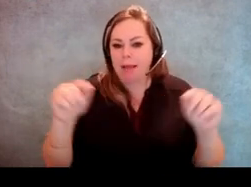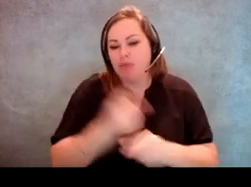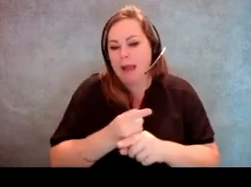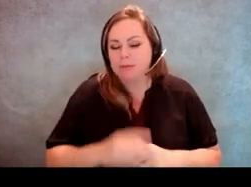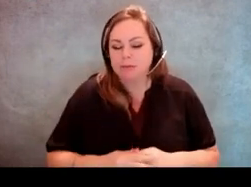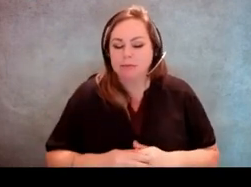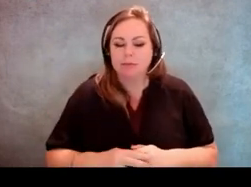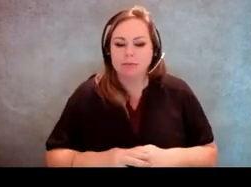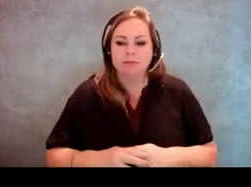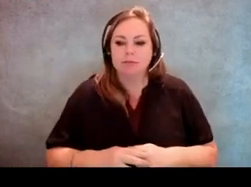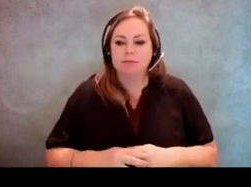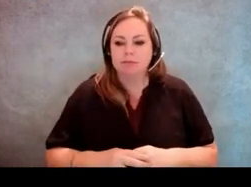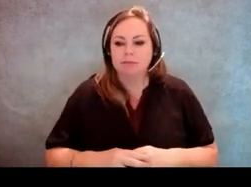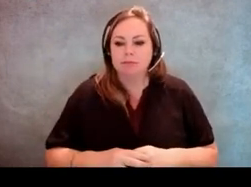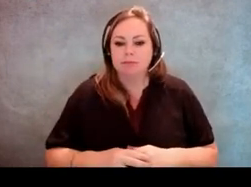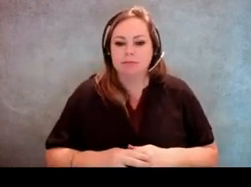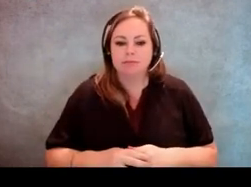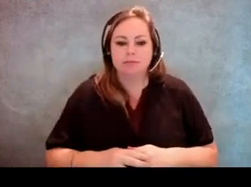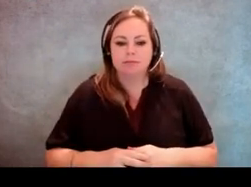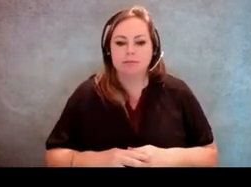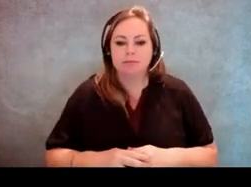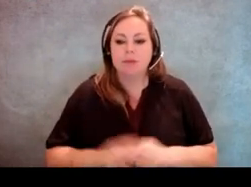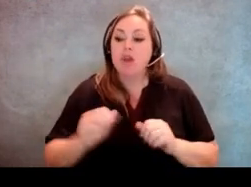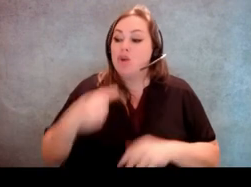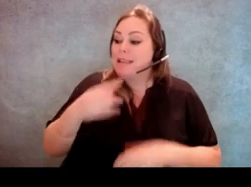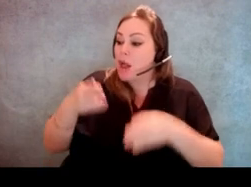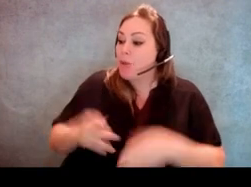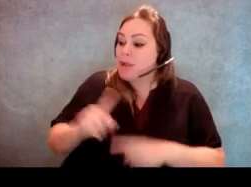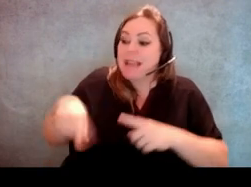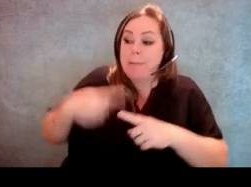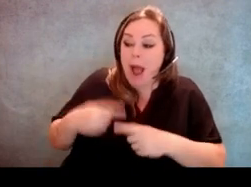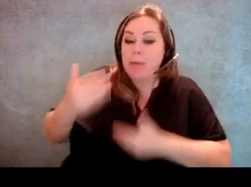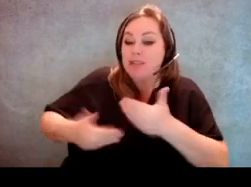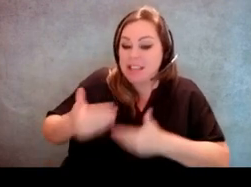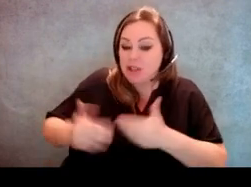[Host] Okay. [Jeff Miller] You can tell someone all about the procedure and how to vote